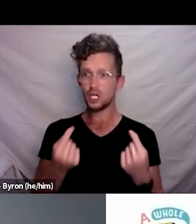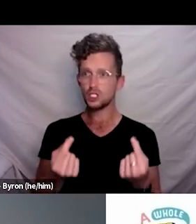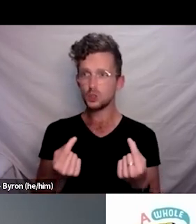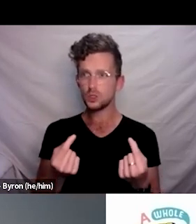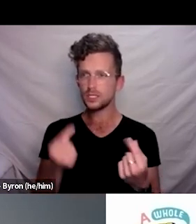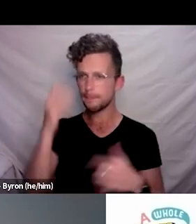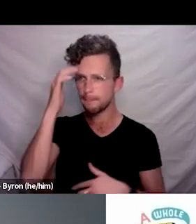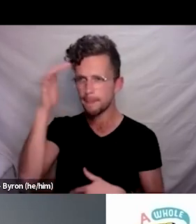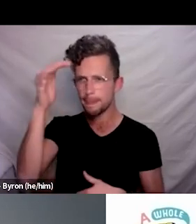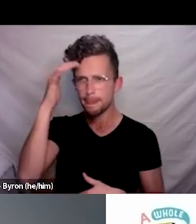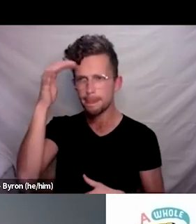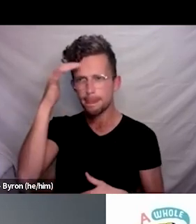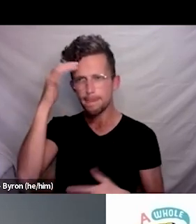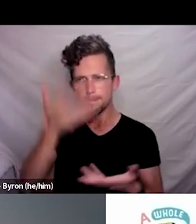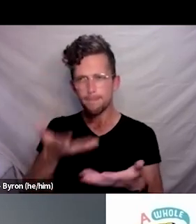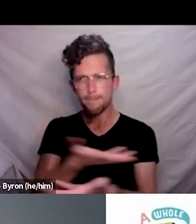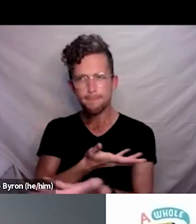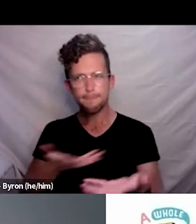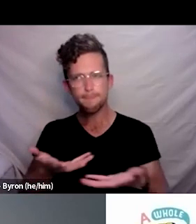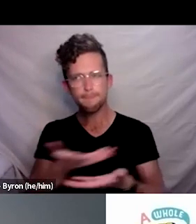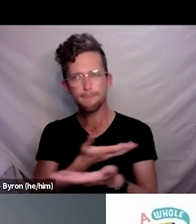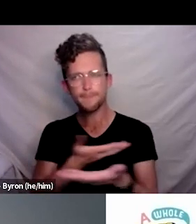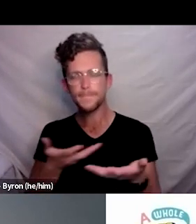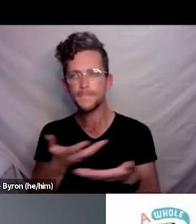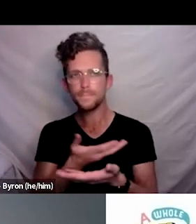because we’ve been talking just this week about to what extent